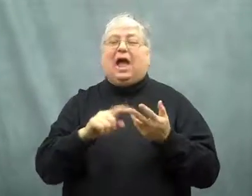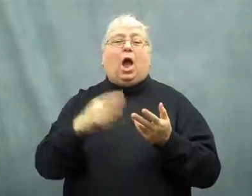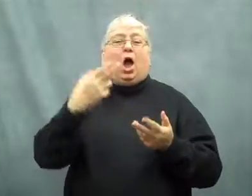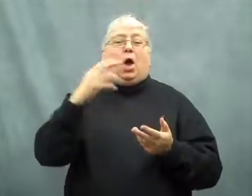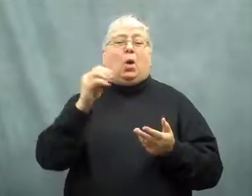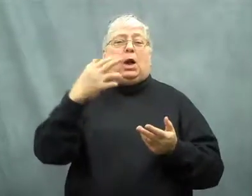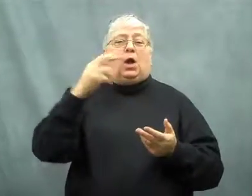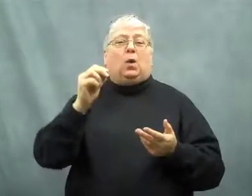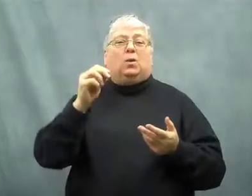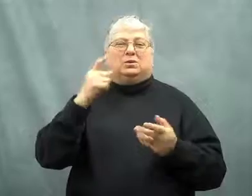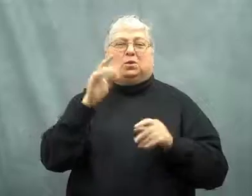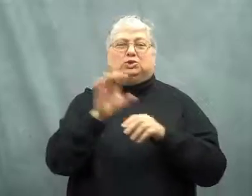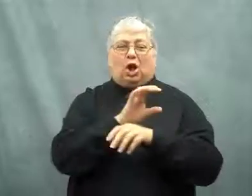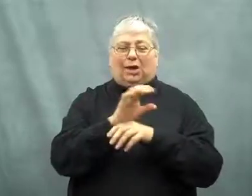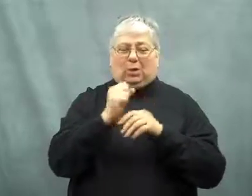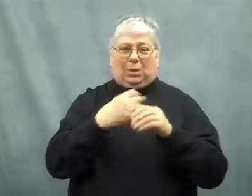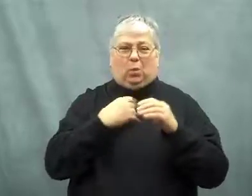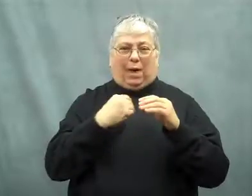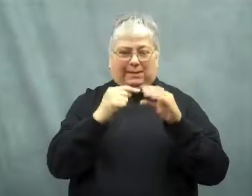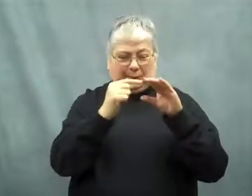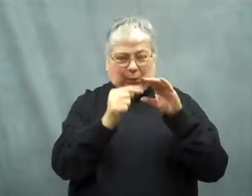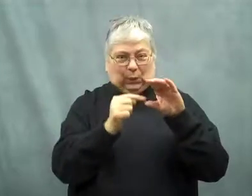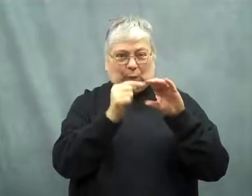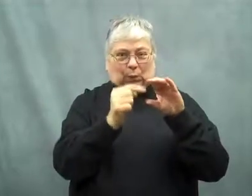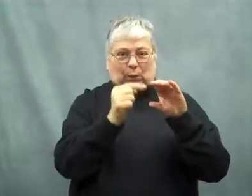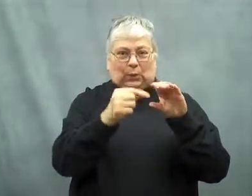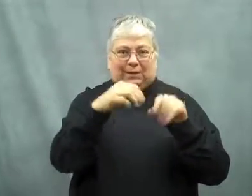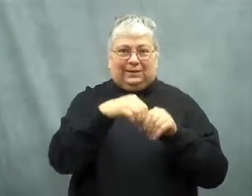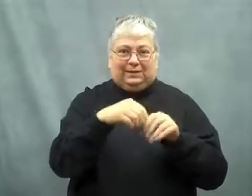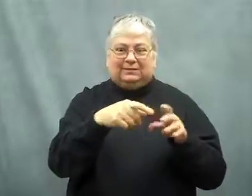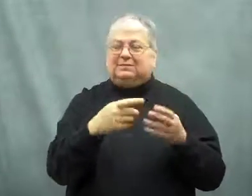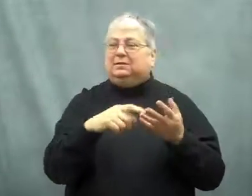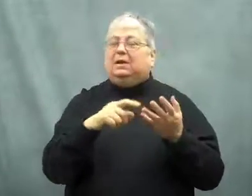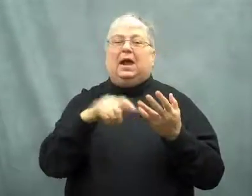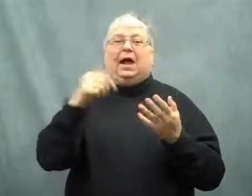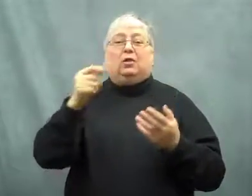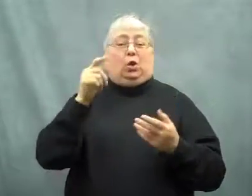It also makes HoHos, a sort of chocolate cake with spiral white filling.